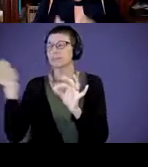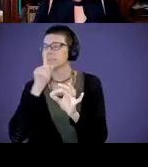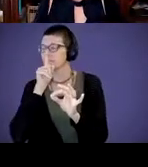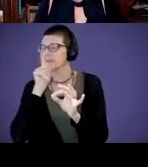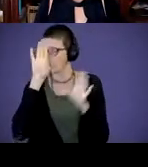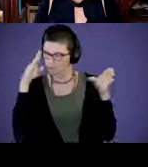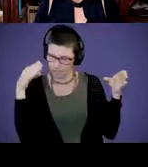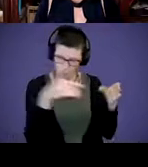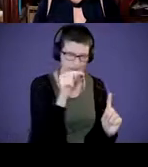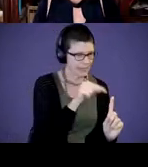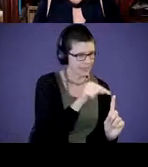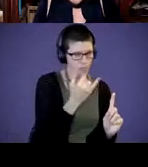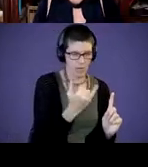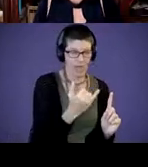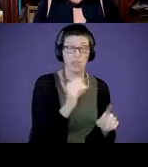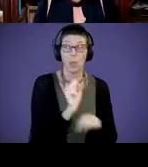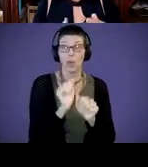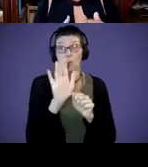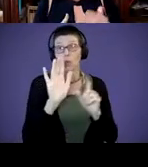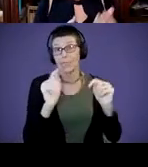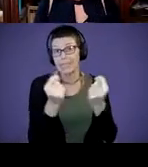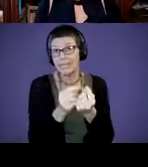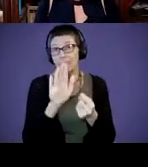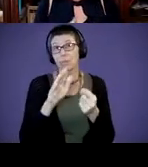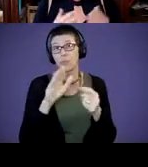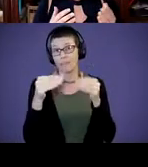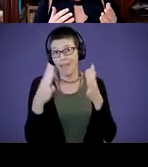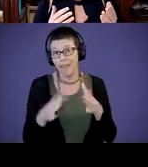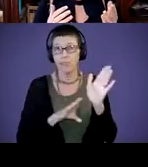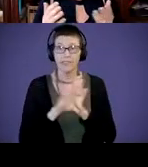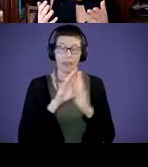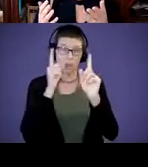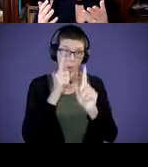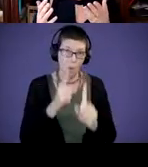with your team, working with your provider, developing your goals that support that.